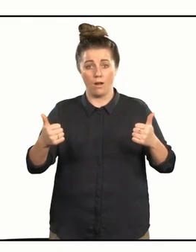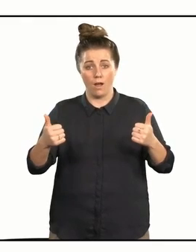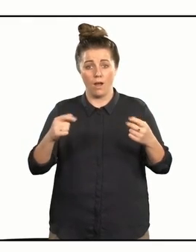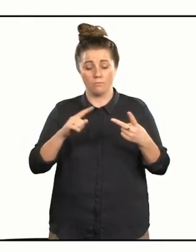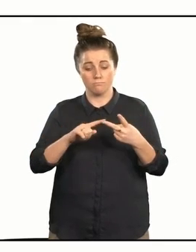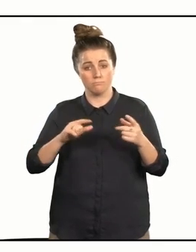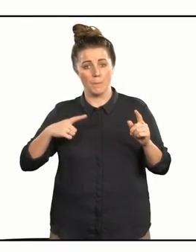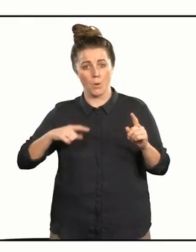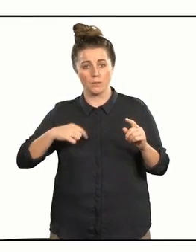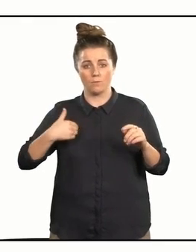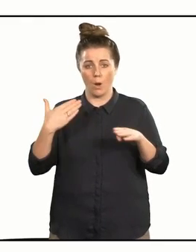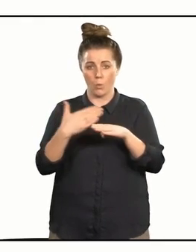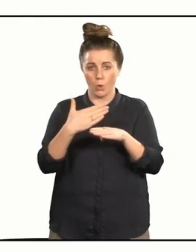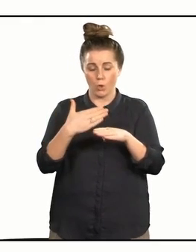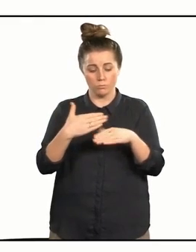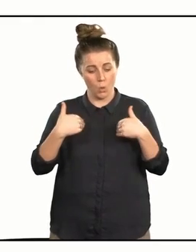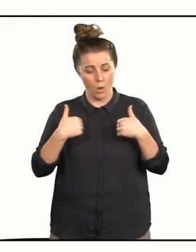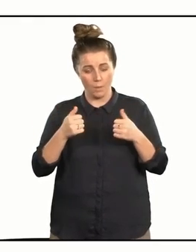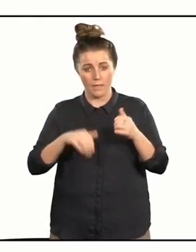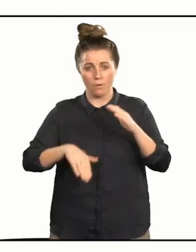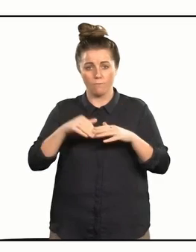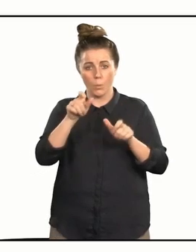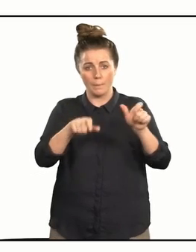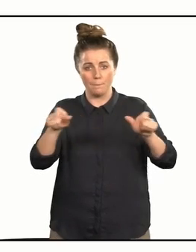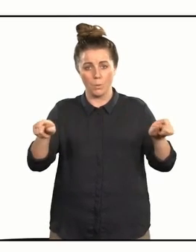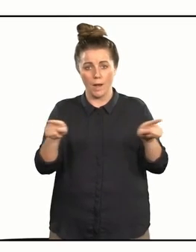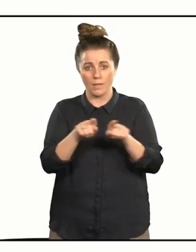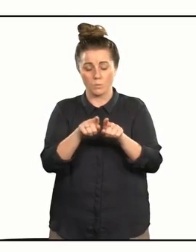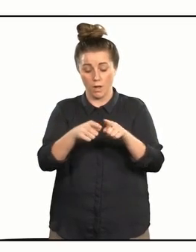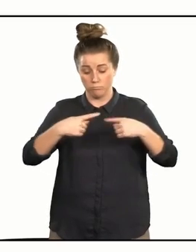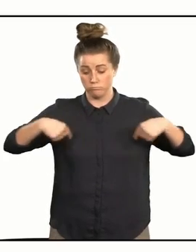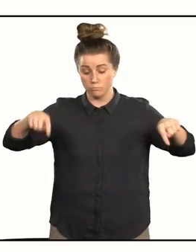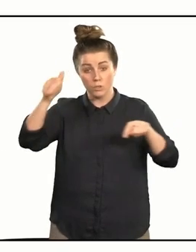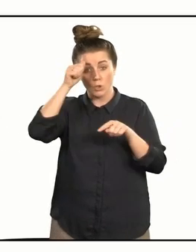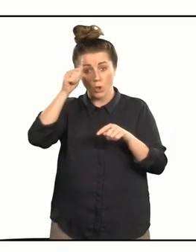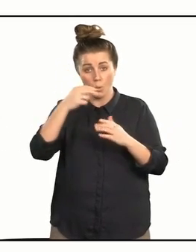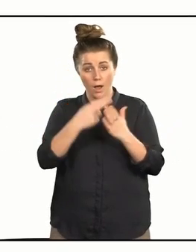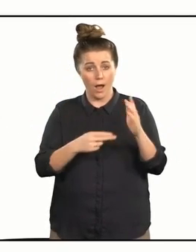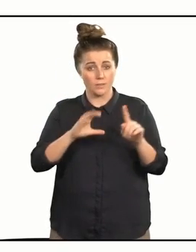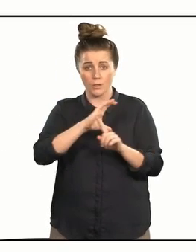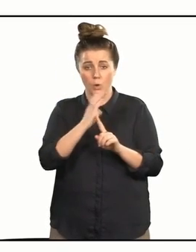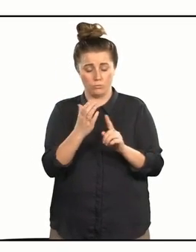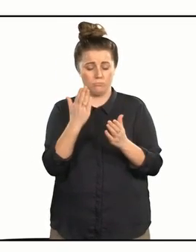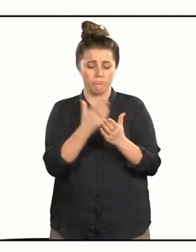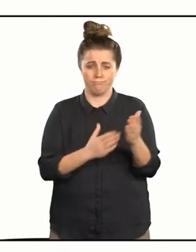What is the purpose of our work? It is the well-being of all our people, and we know that arts and culture is integral to the